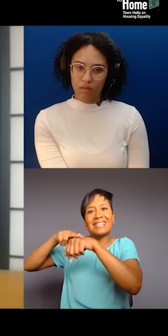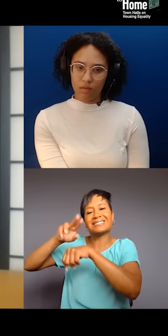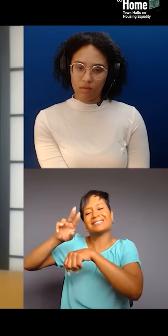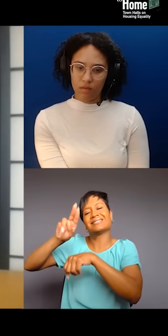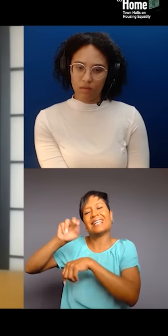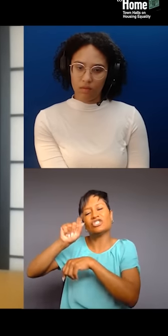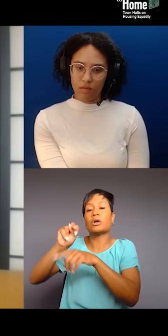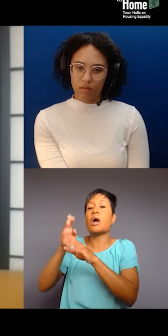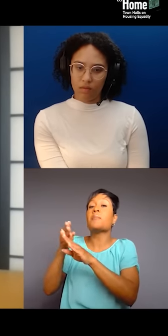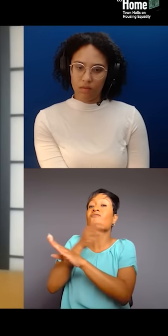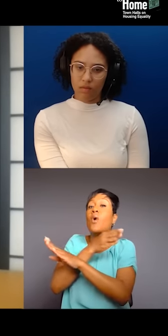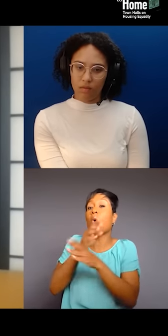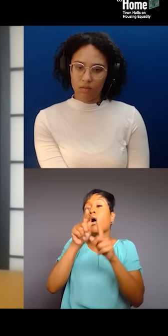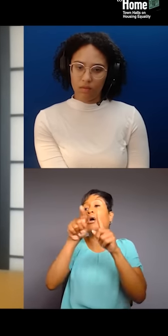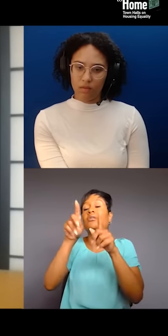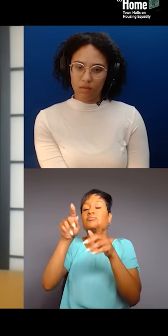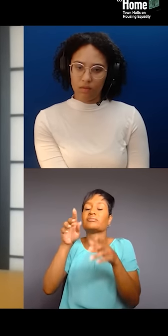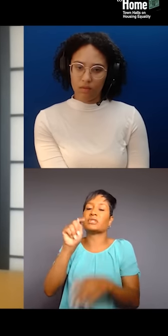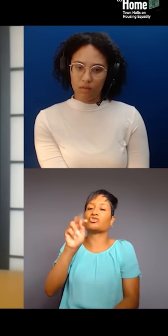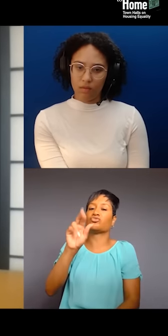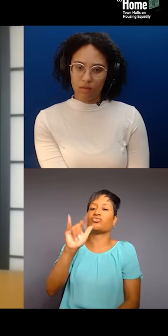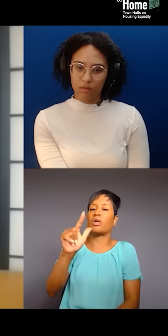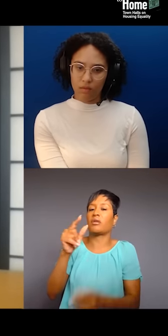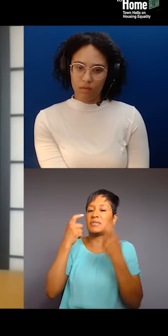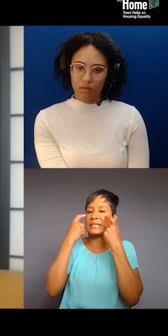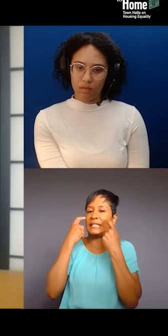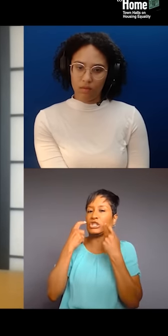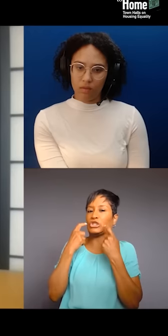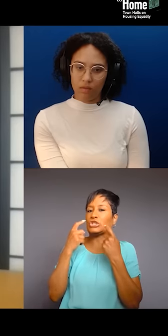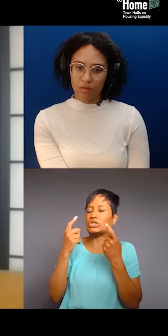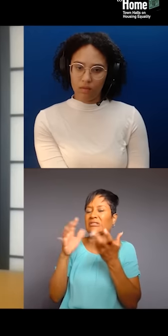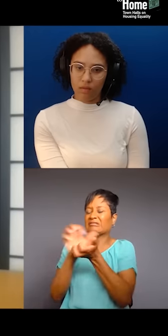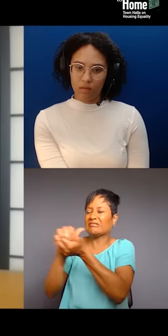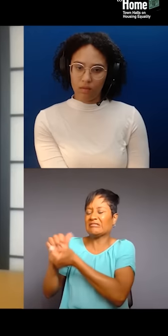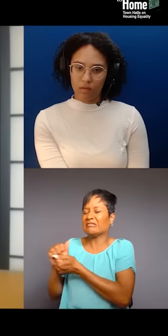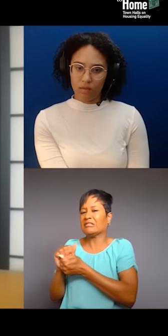It's made me personally, and I think it makes everybody, 'cause we're all intersectional,